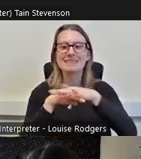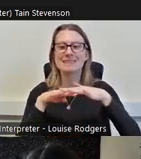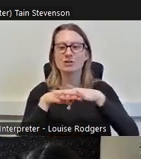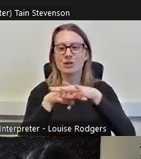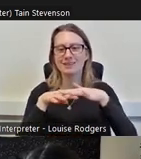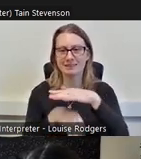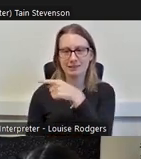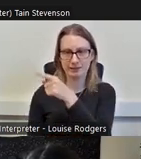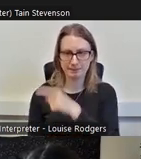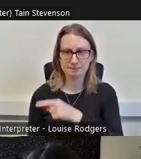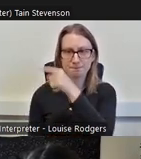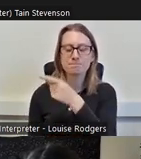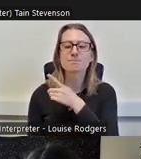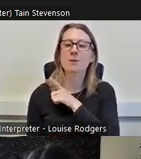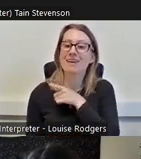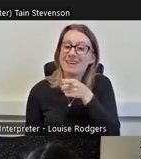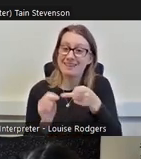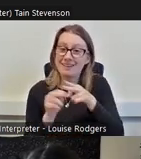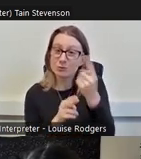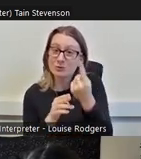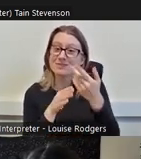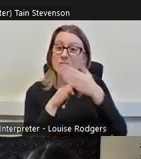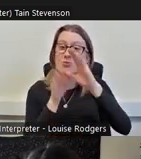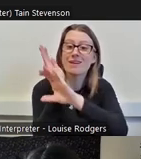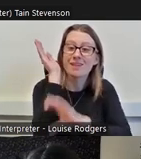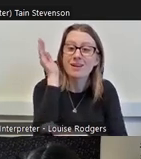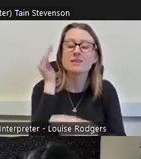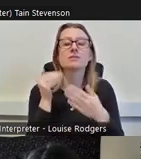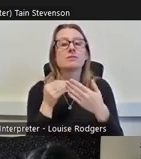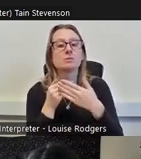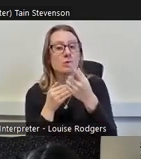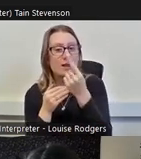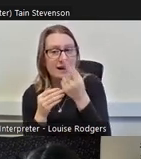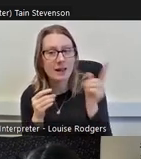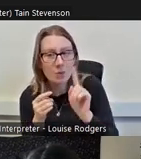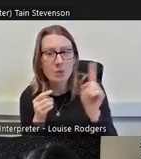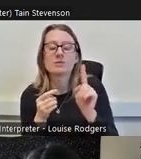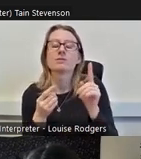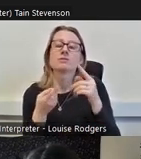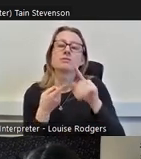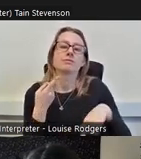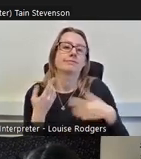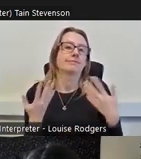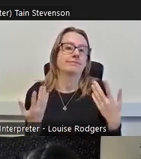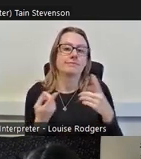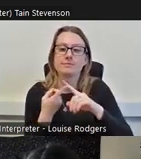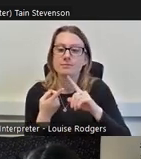actually if you're working class, you're more likely to be from a group of another protected